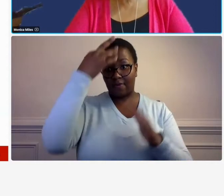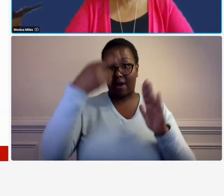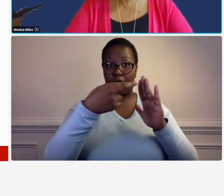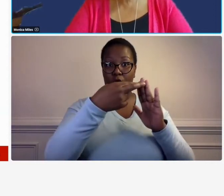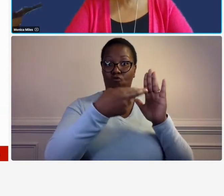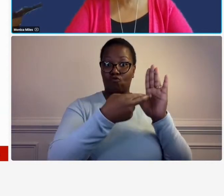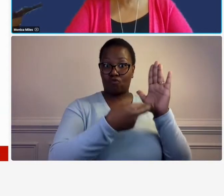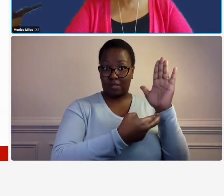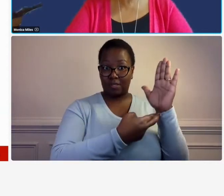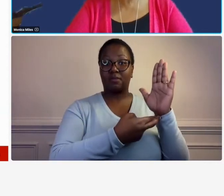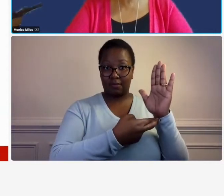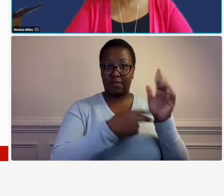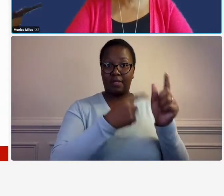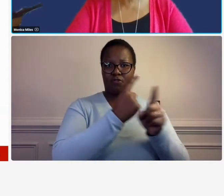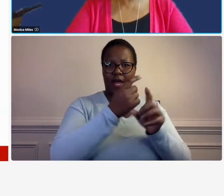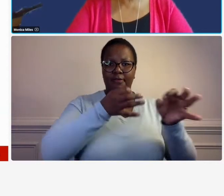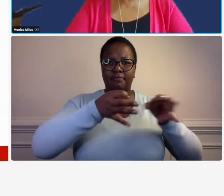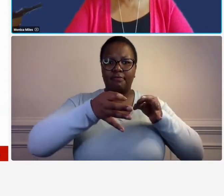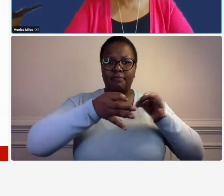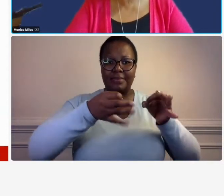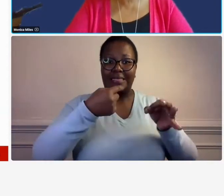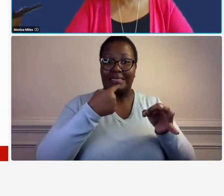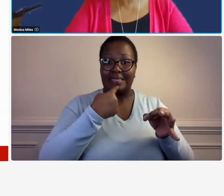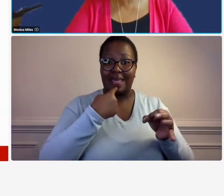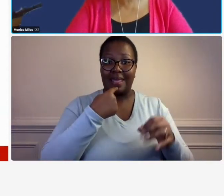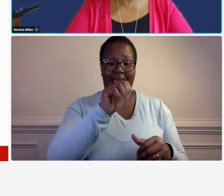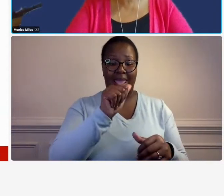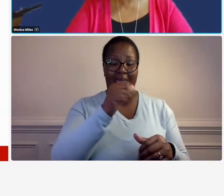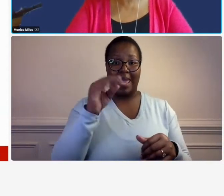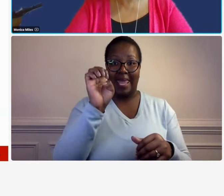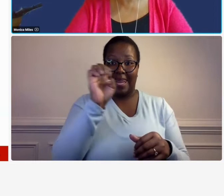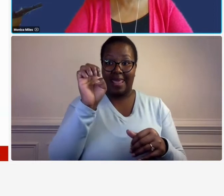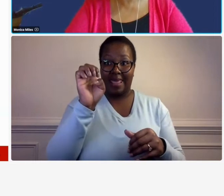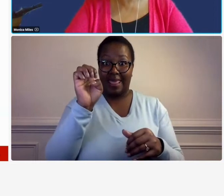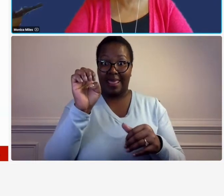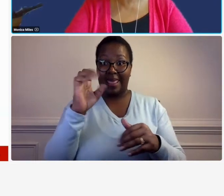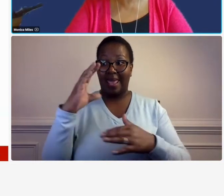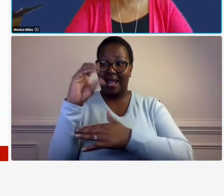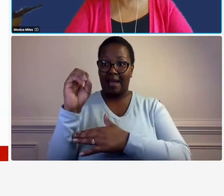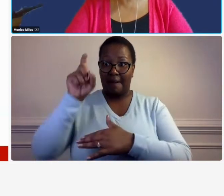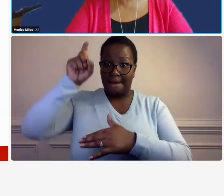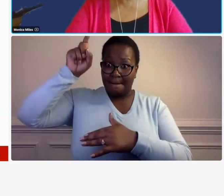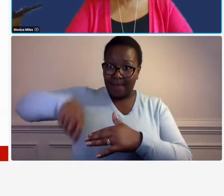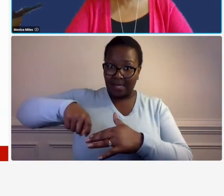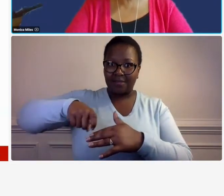cost principles that a e firms must use so i said must it's not optional that they must use